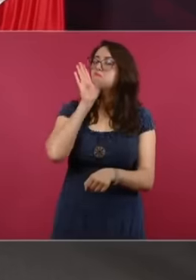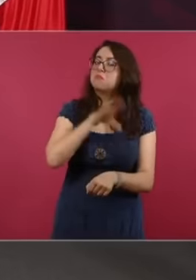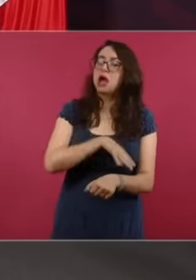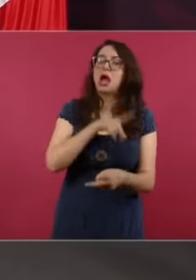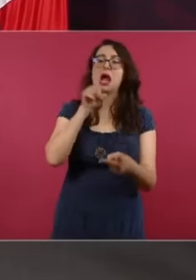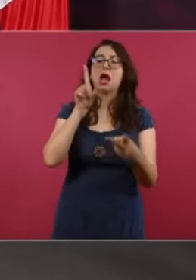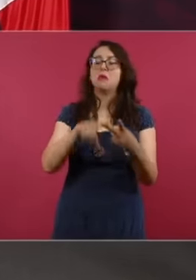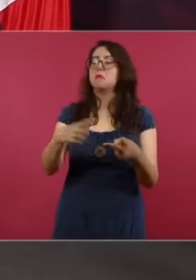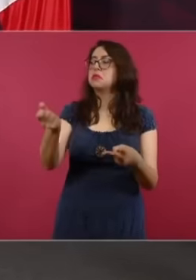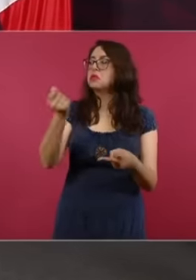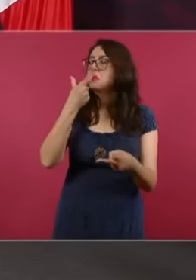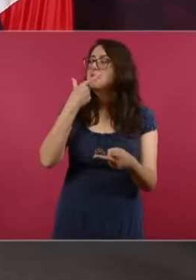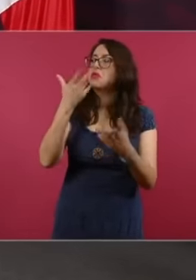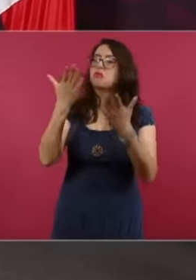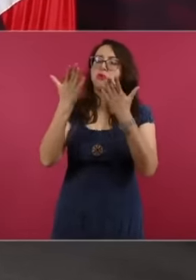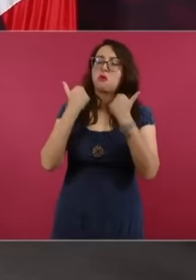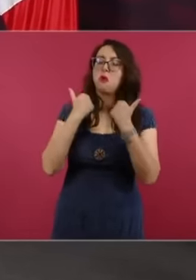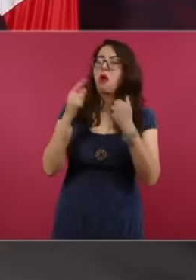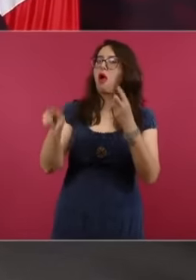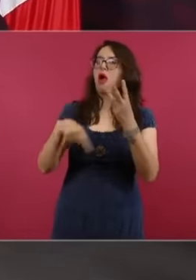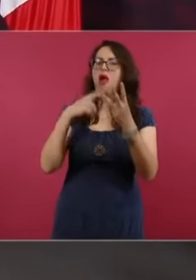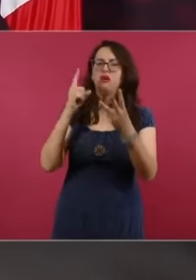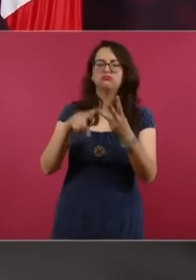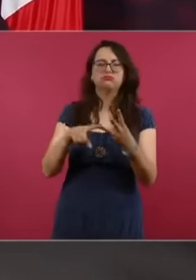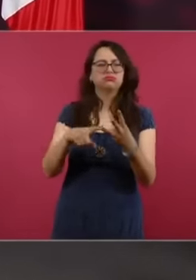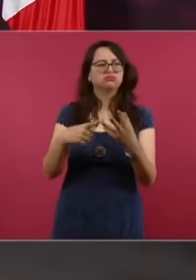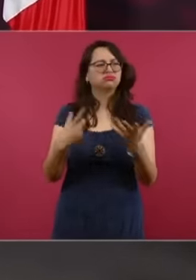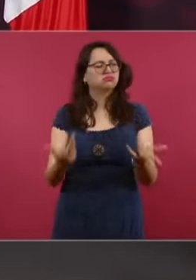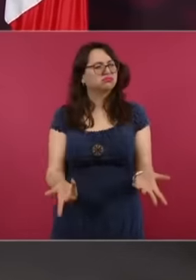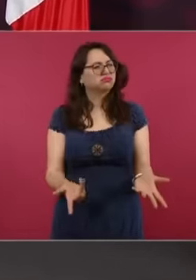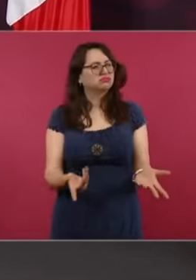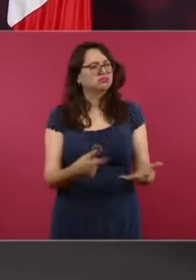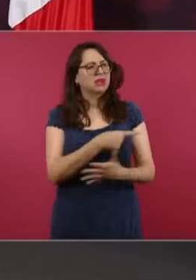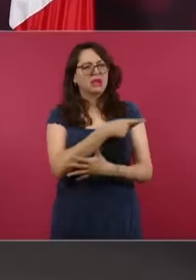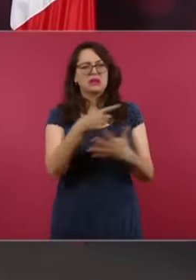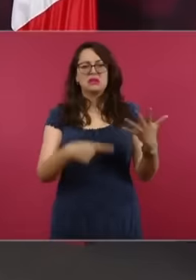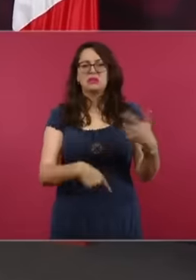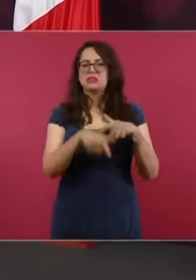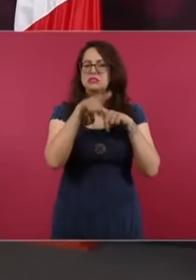manipulative media maintain. The entire narrative of the debate was